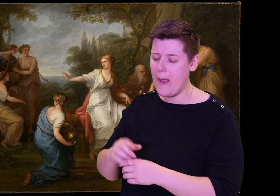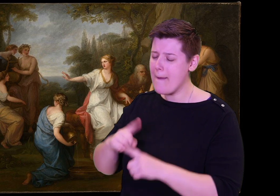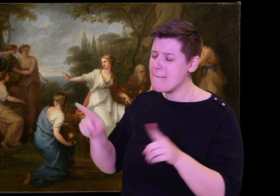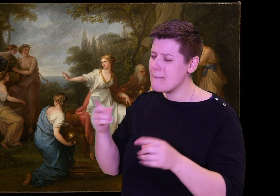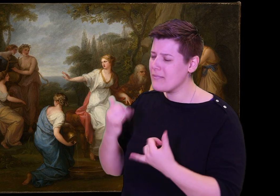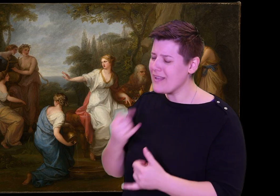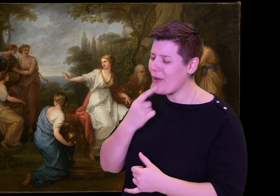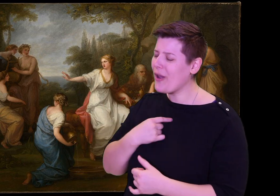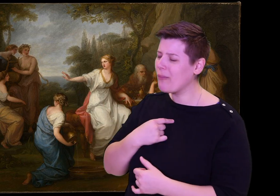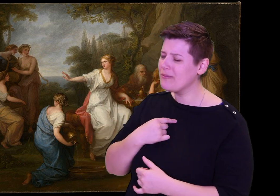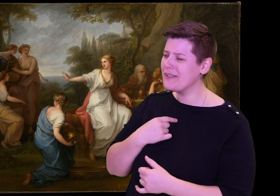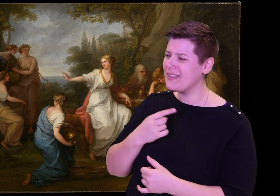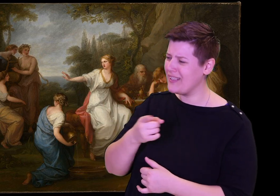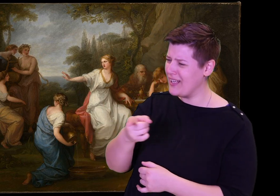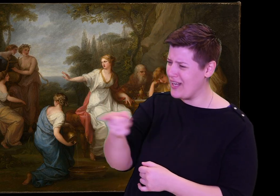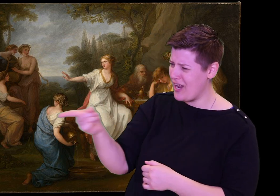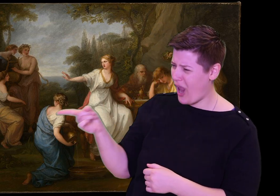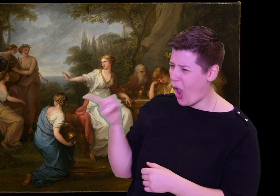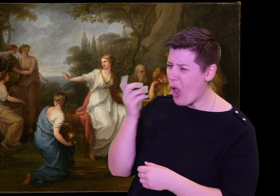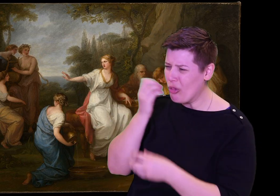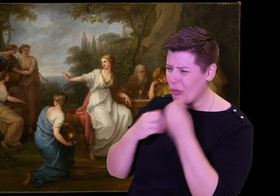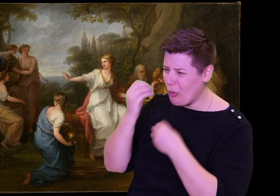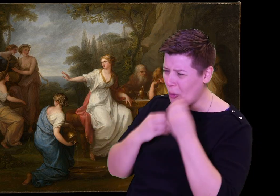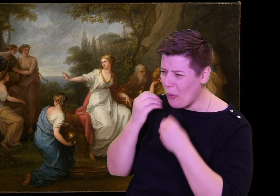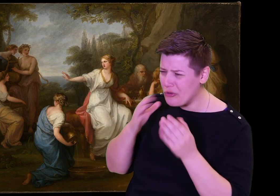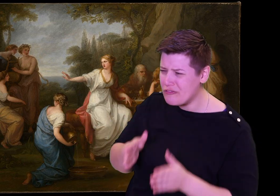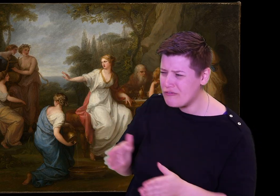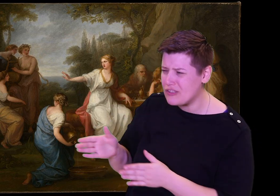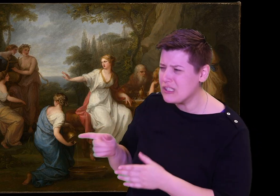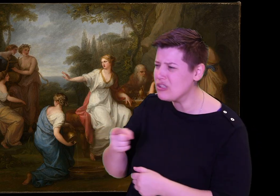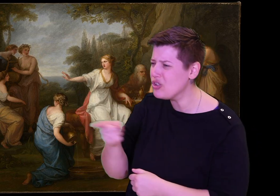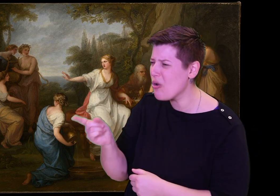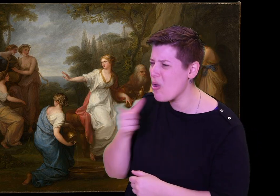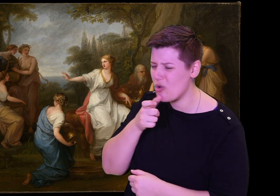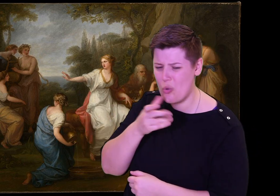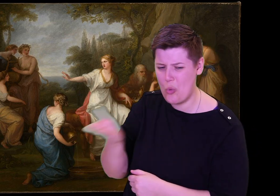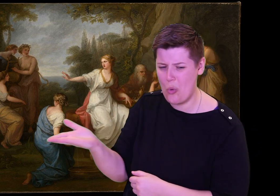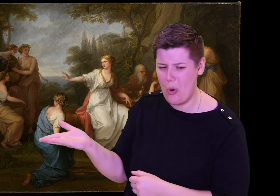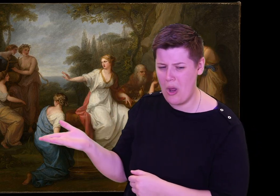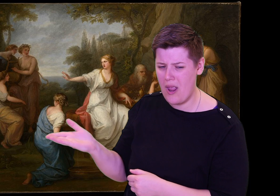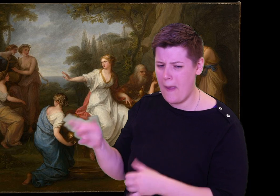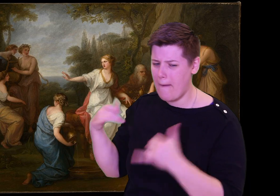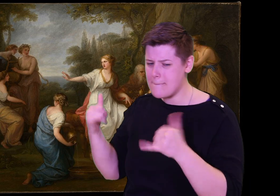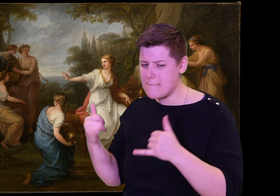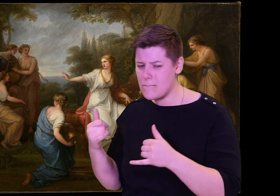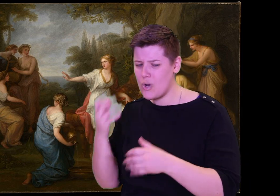make a name in history, since you are so clever. But now tell me this.